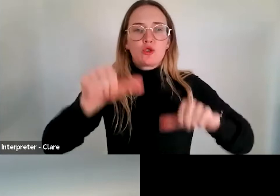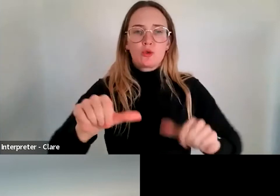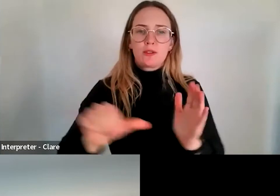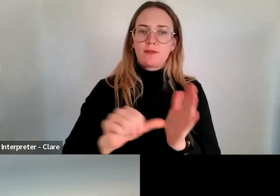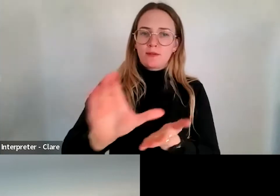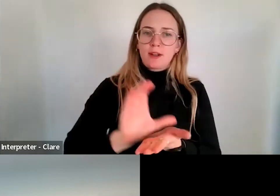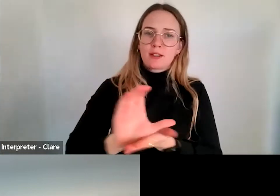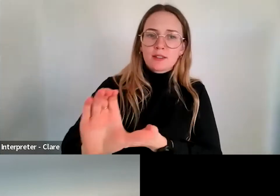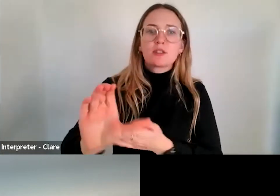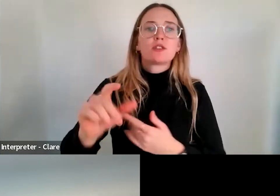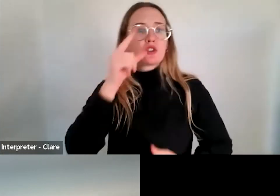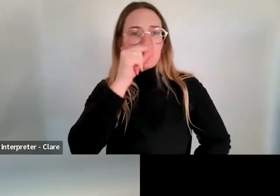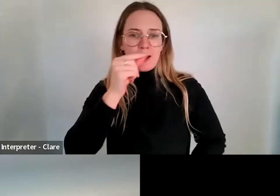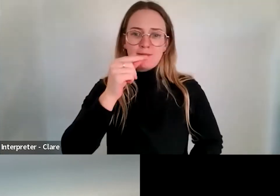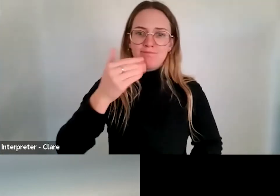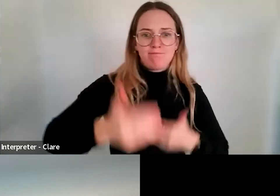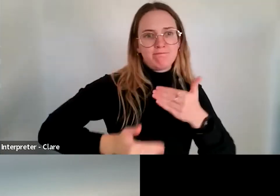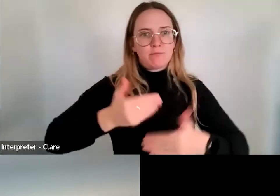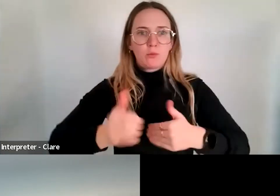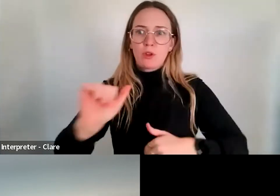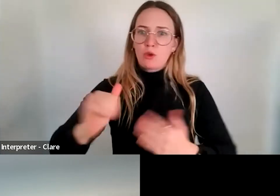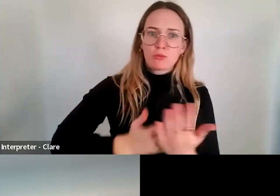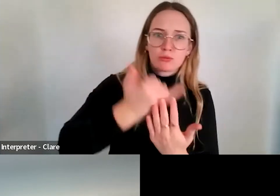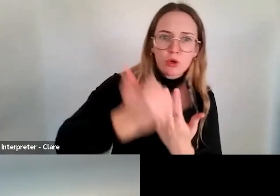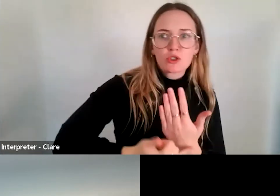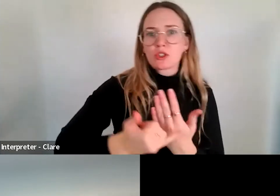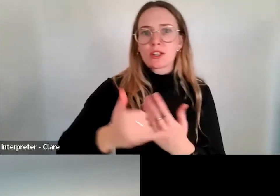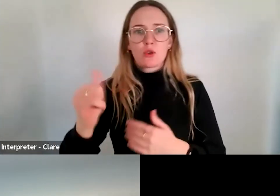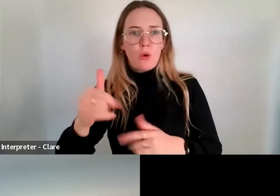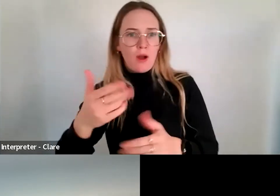progress your artistic practice, you know, have a kind of opportunity to